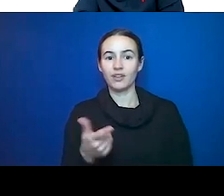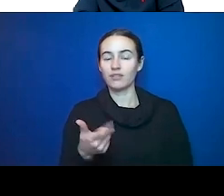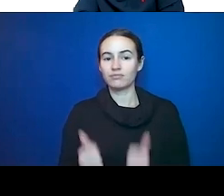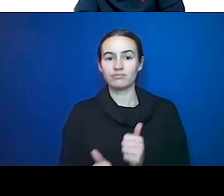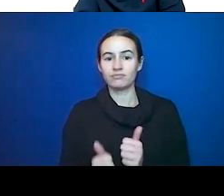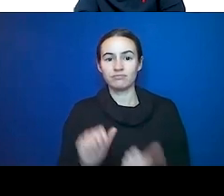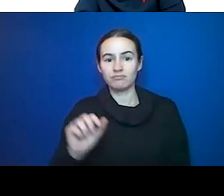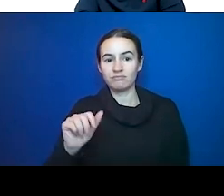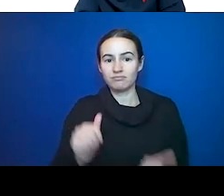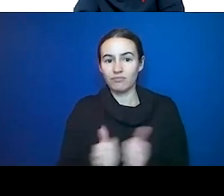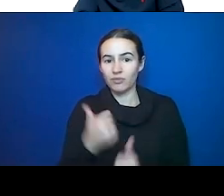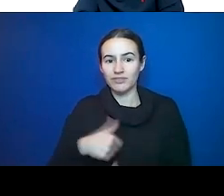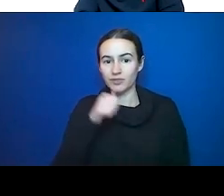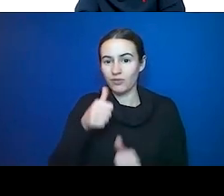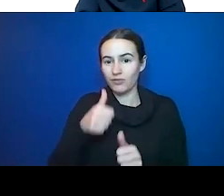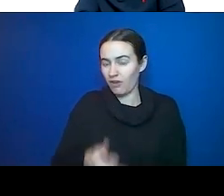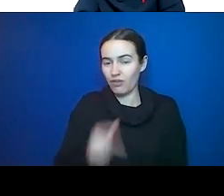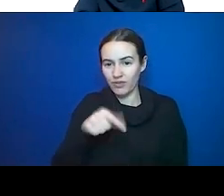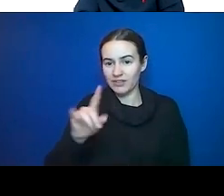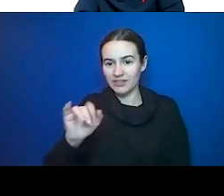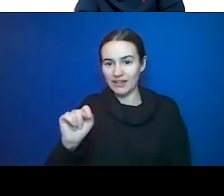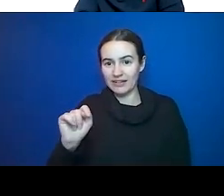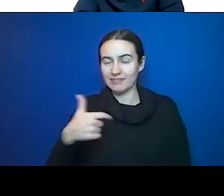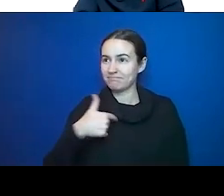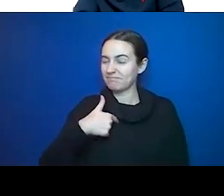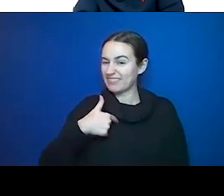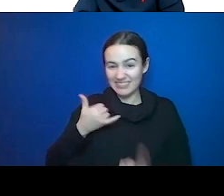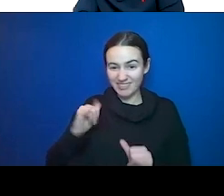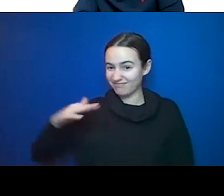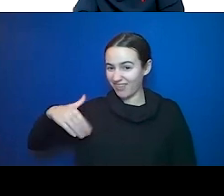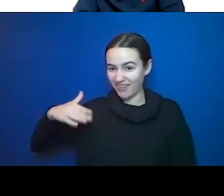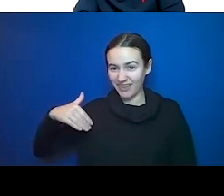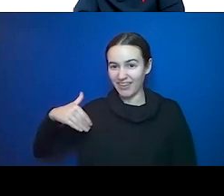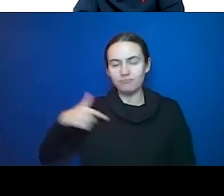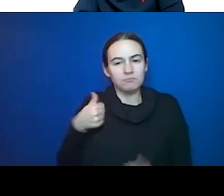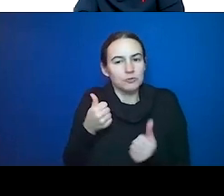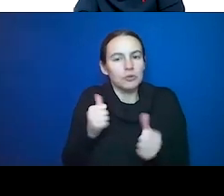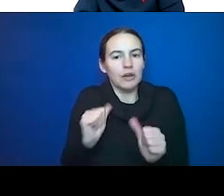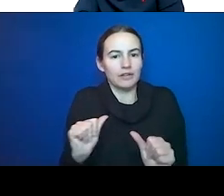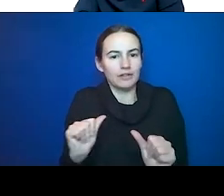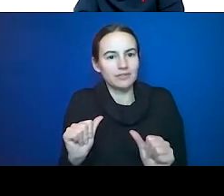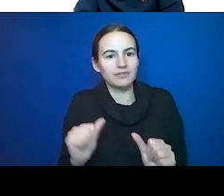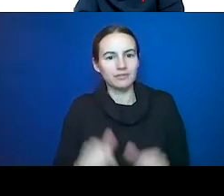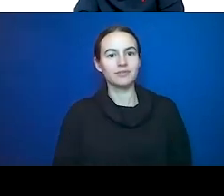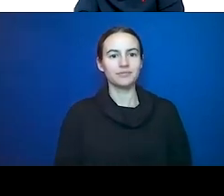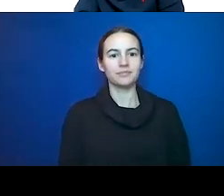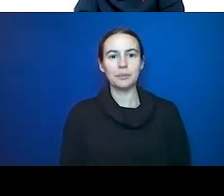know if I quite reach that level yet but I'm trying. But again, there's a strong association